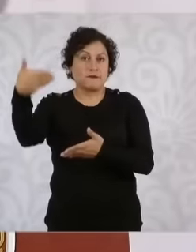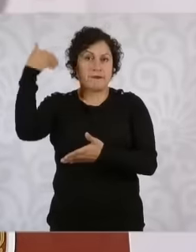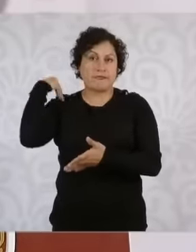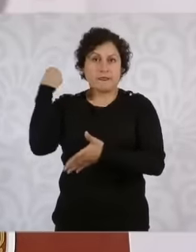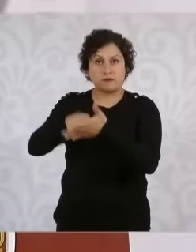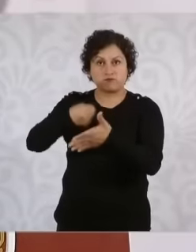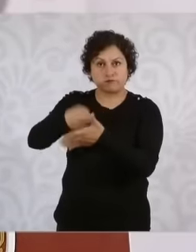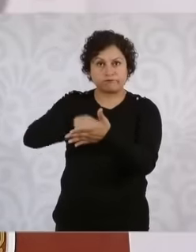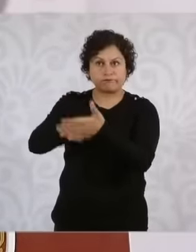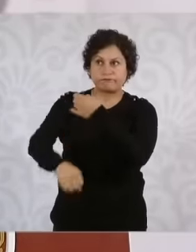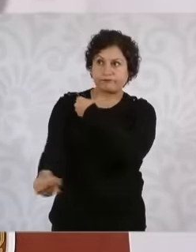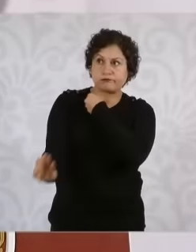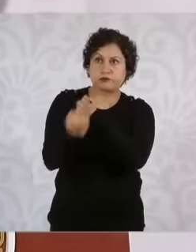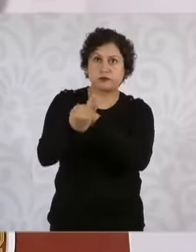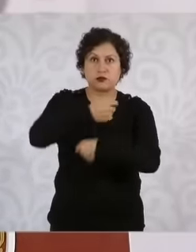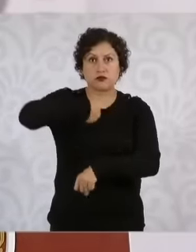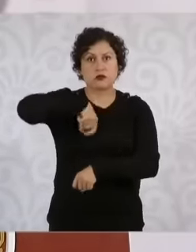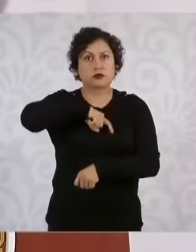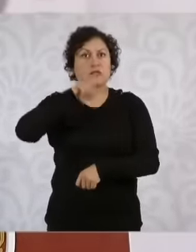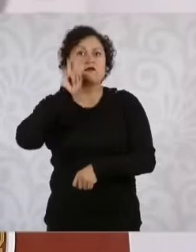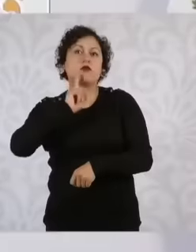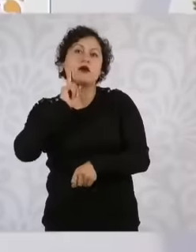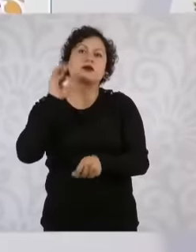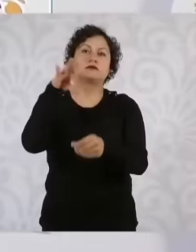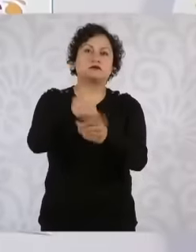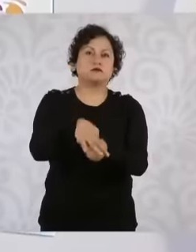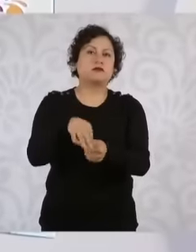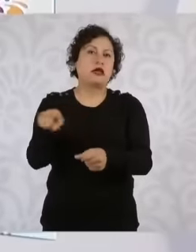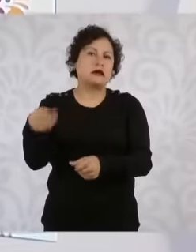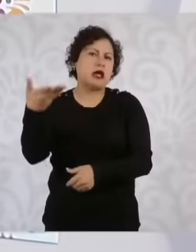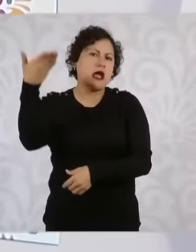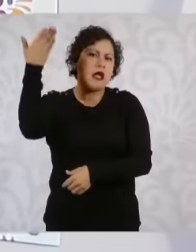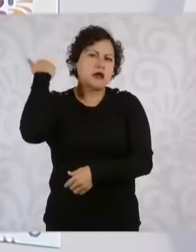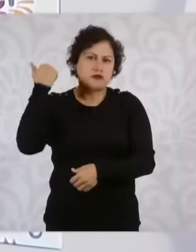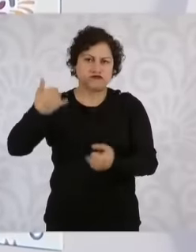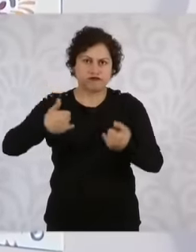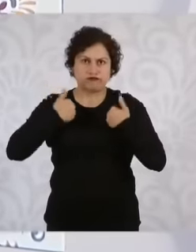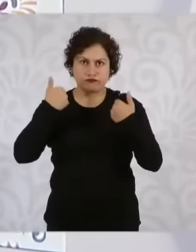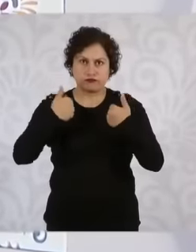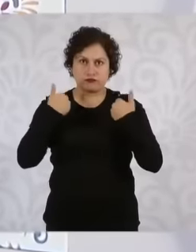voting in those movements at a very young age and seeing the first woman